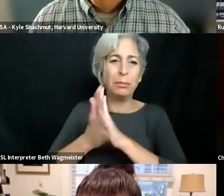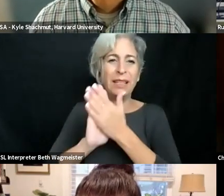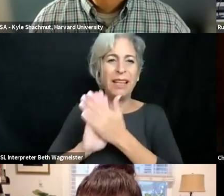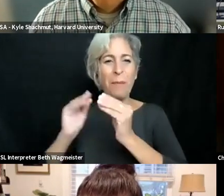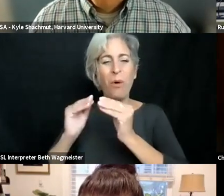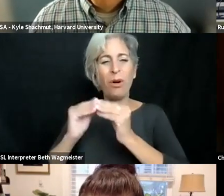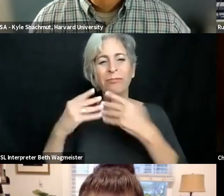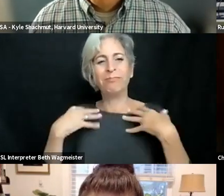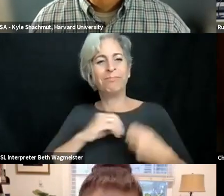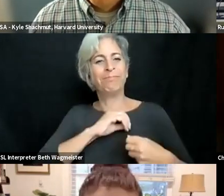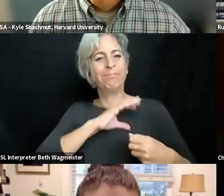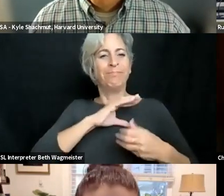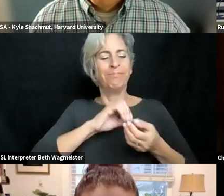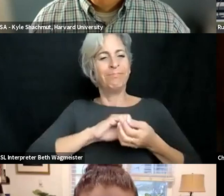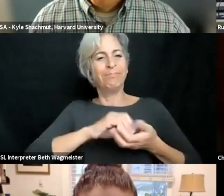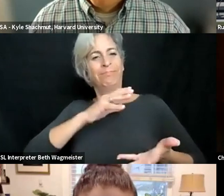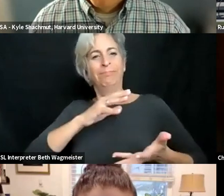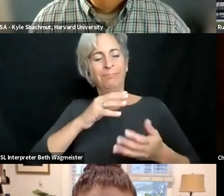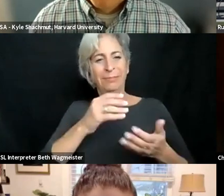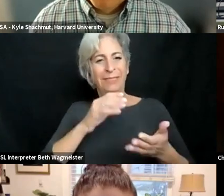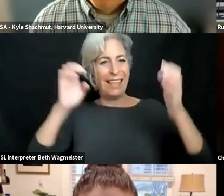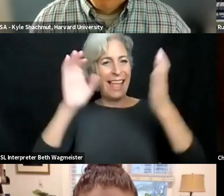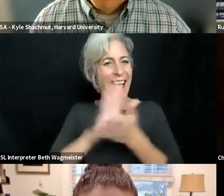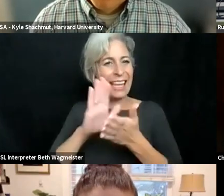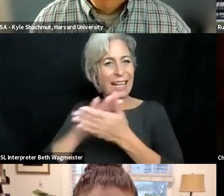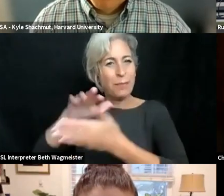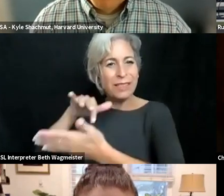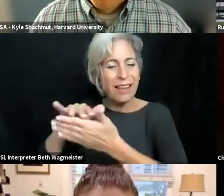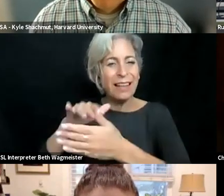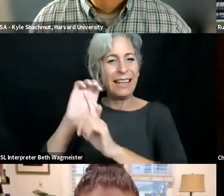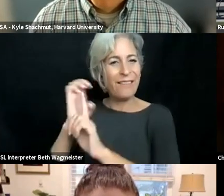diversity of staff contributing to a